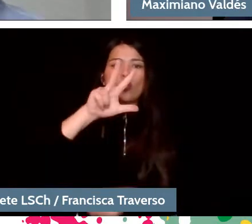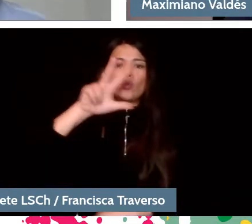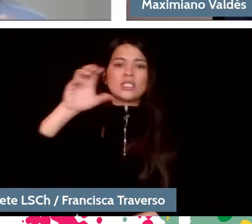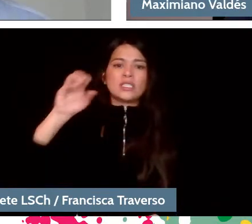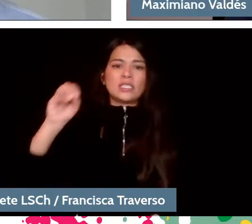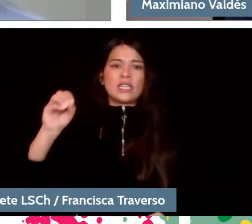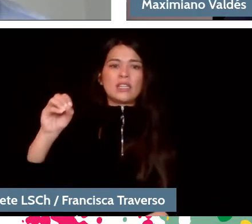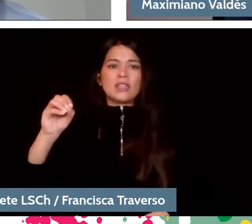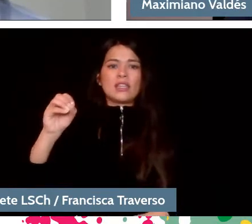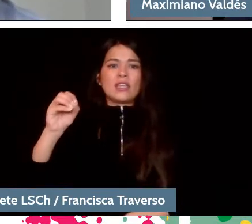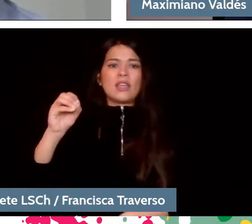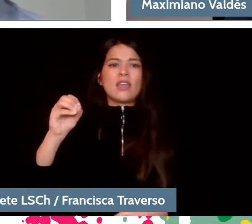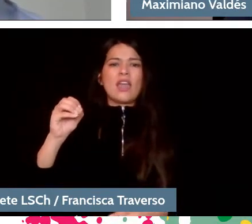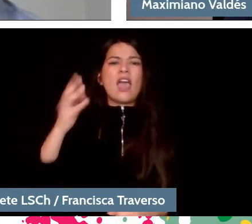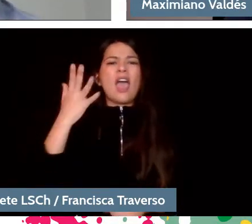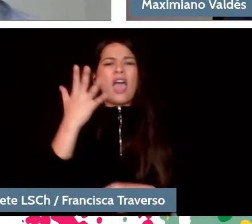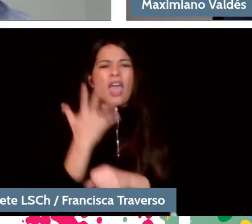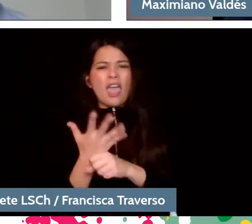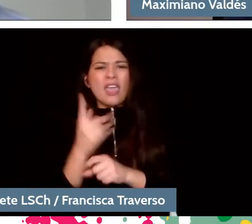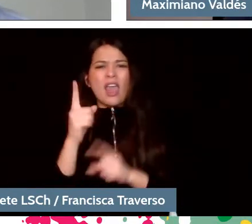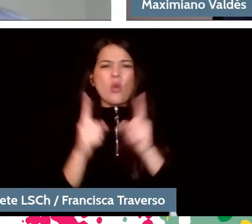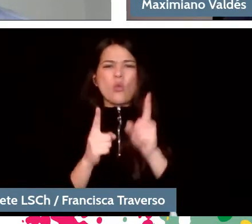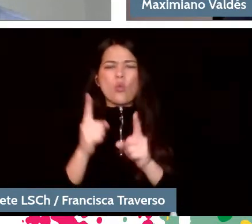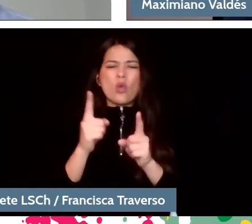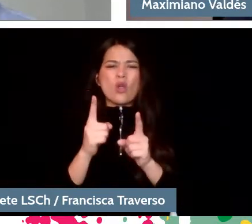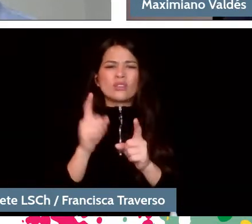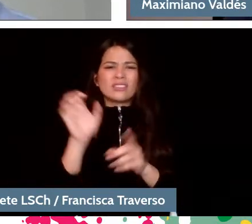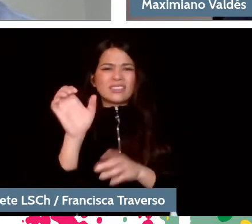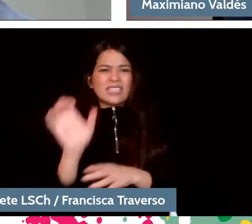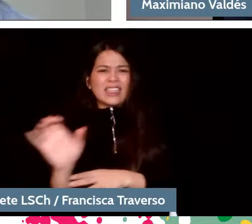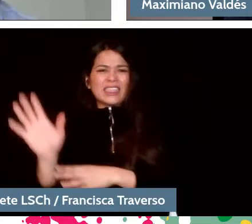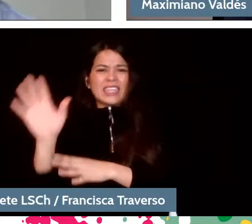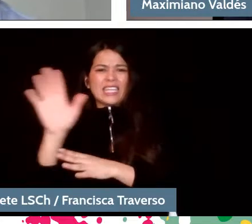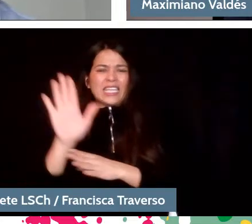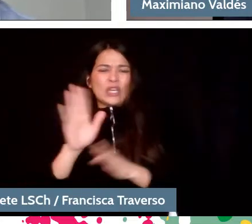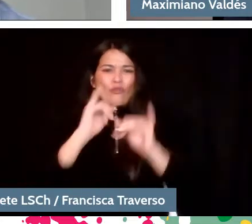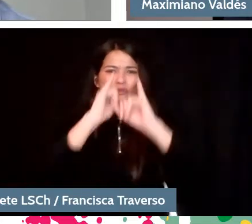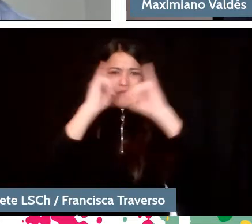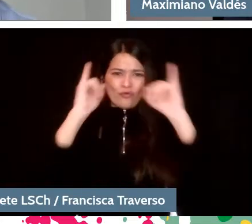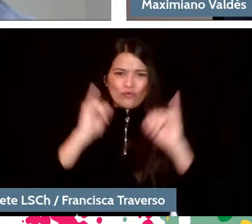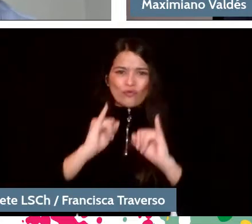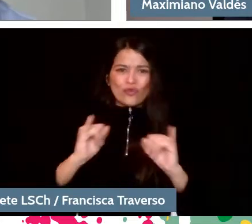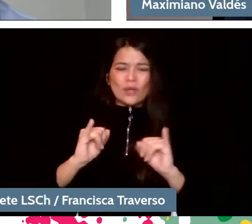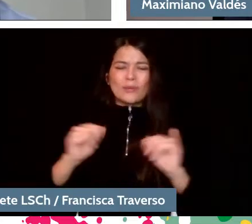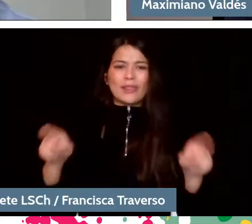certain tendencies that are very strong in music, but it seems that today,